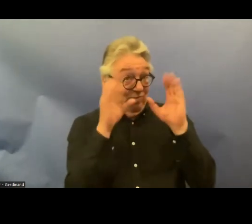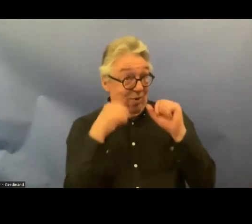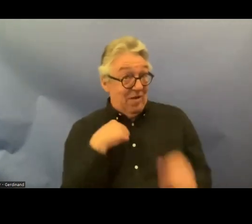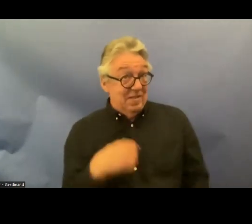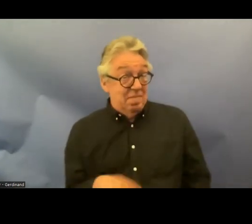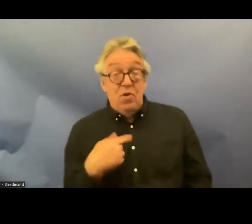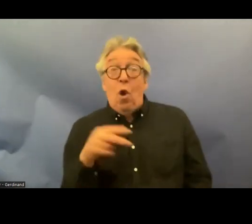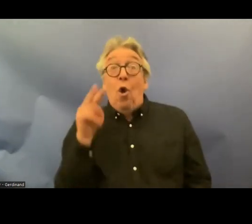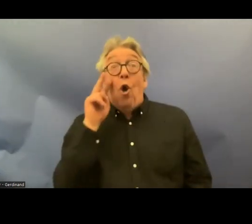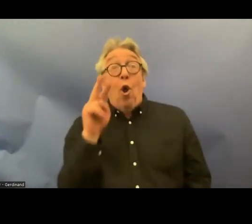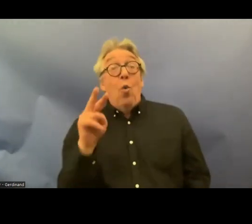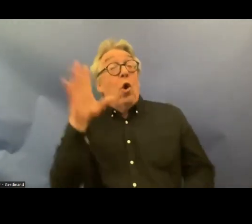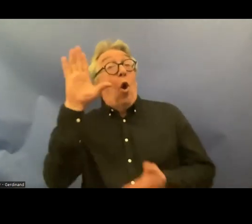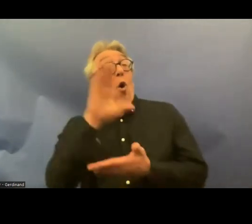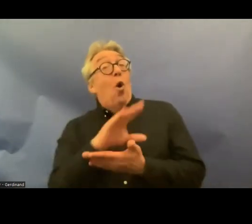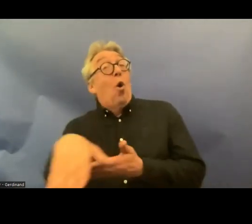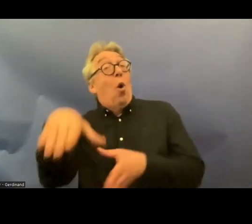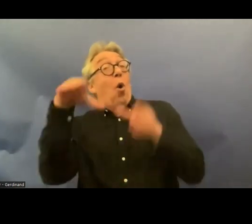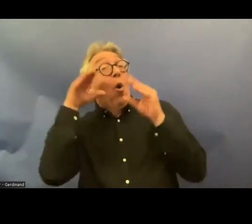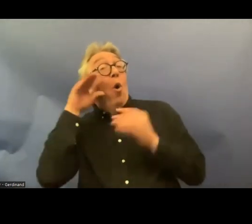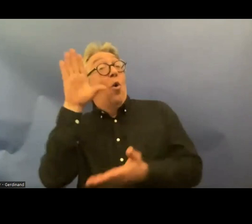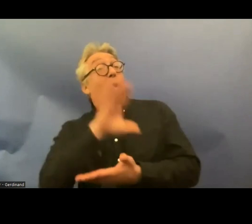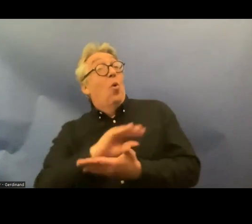concluding observations our committee issued in